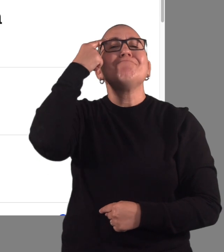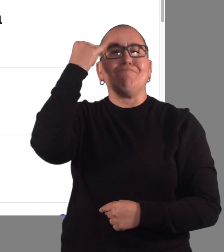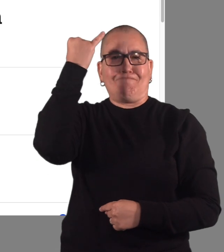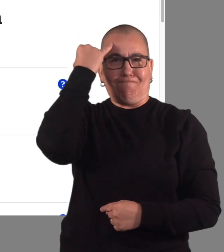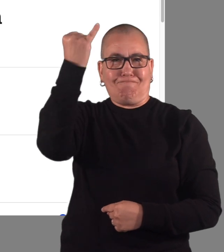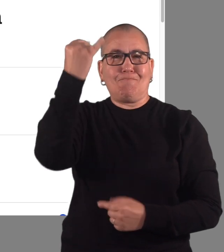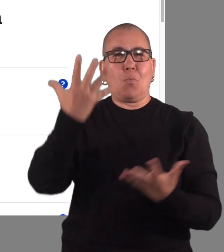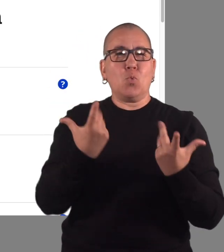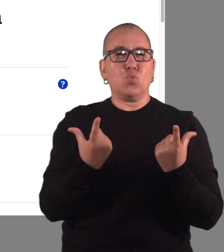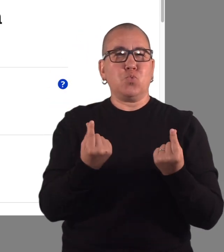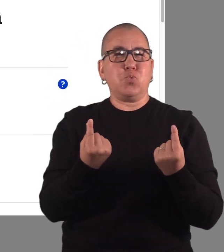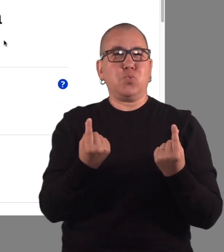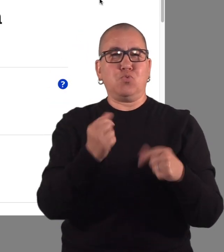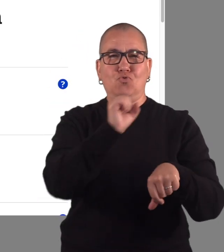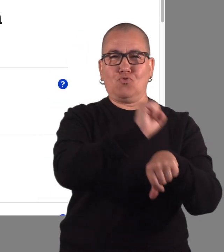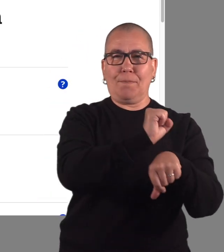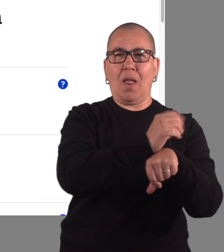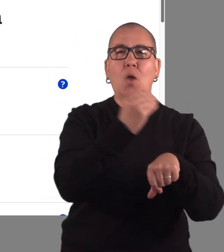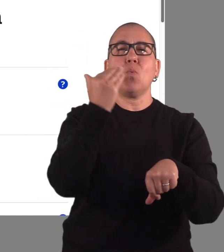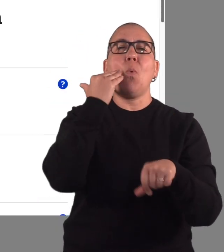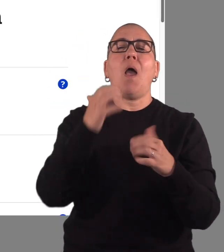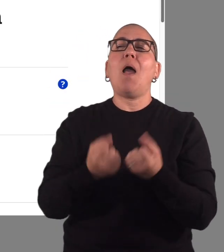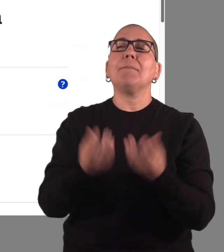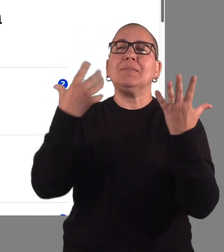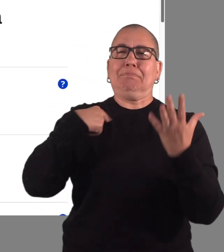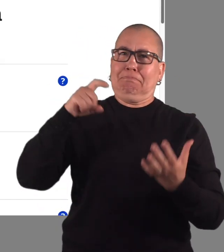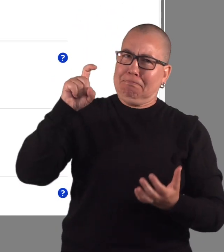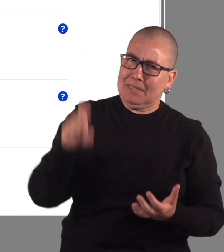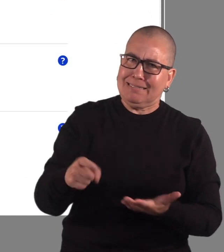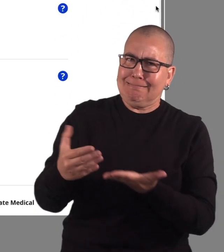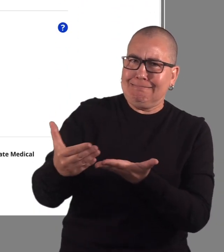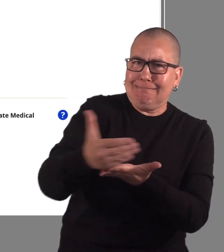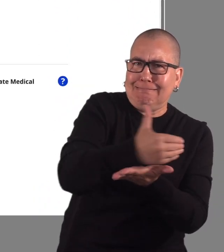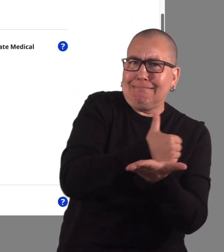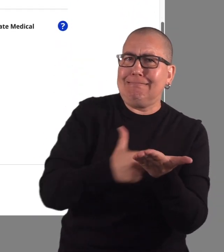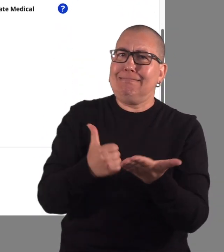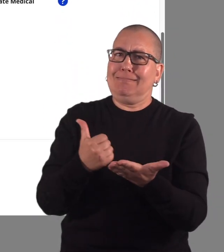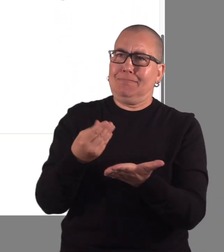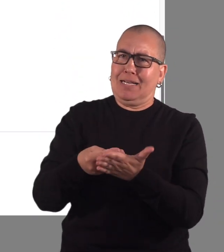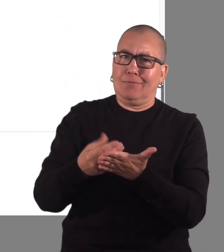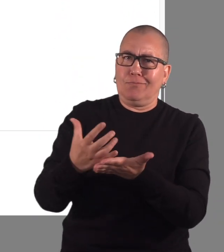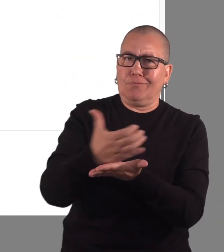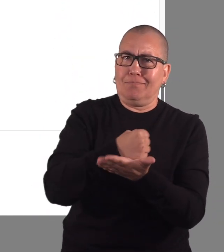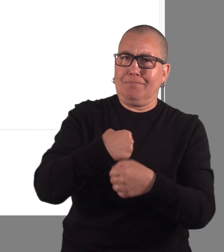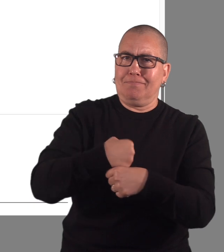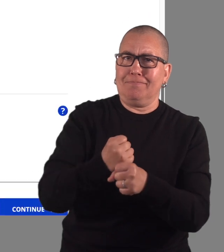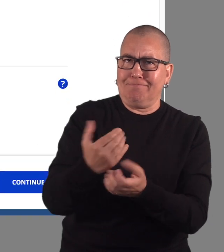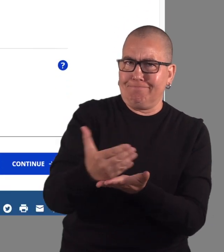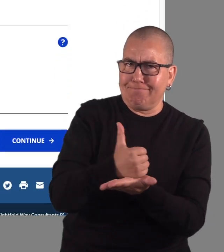of what you want to do for a job and know how much money you will or would like to make.